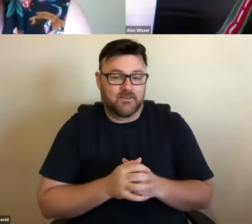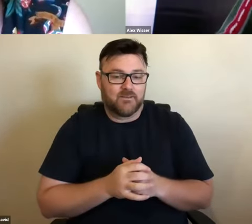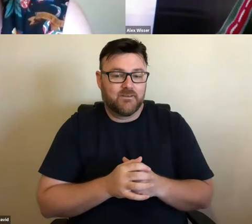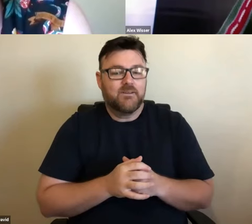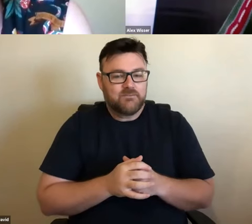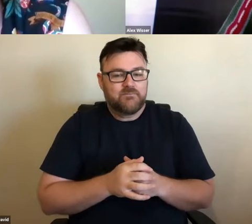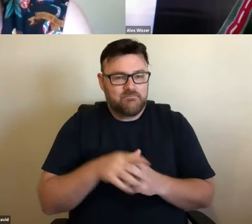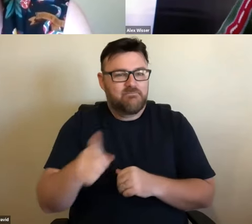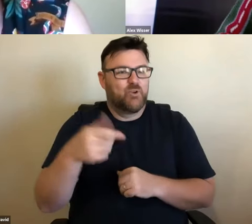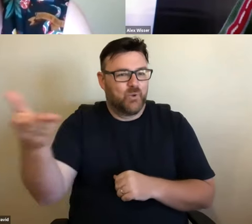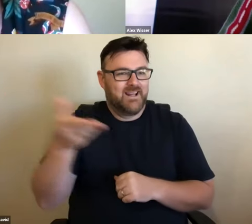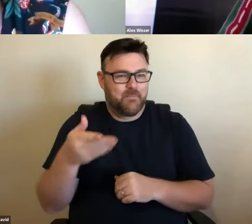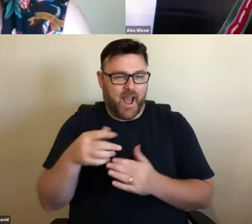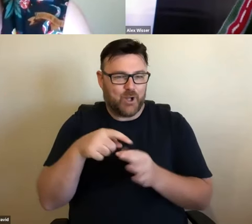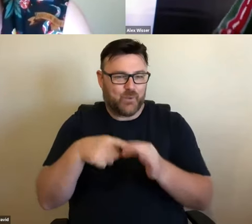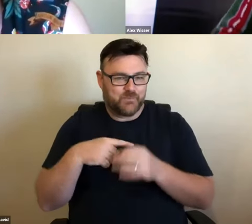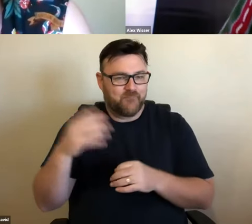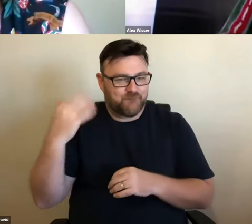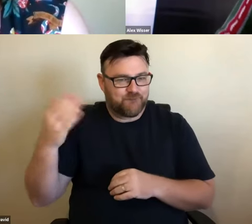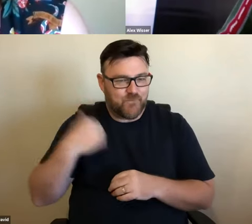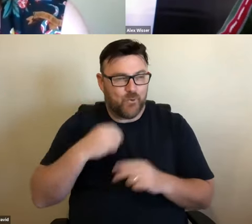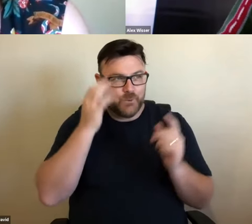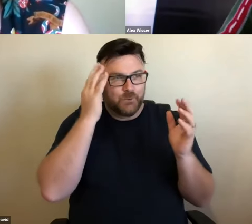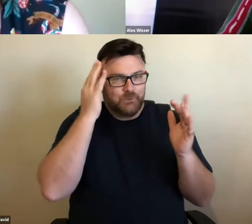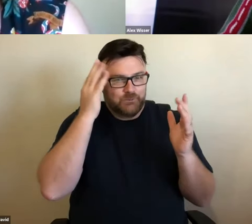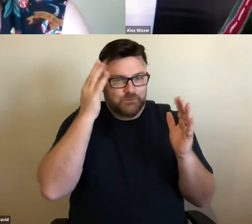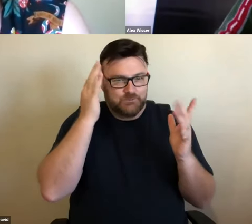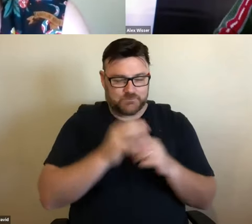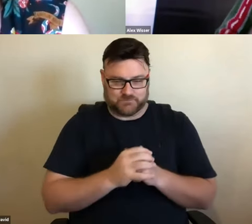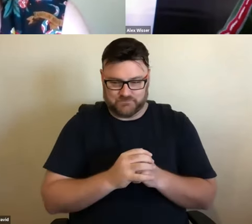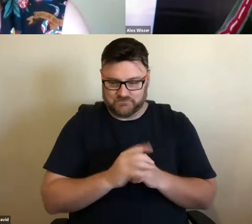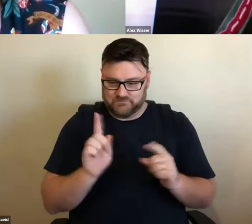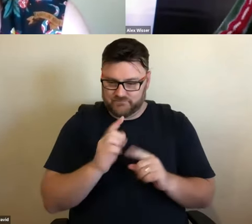Kandos School of scal cultural Adaption and what does the future